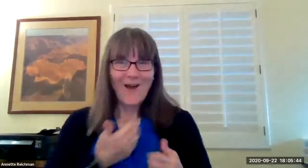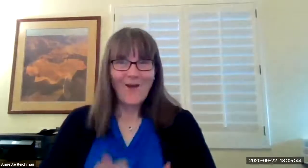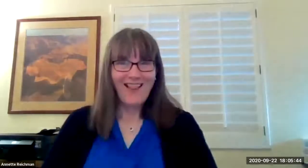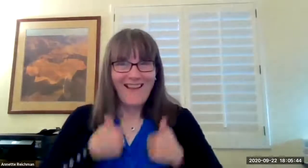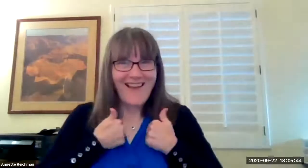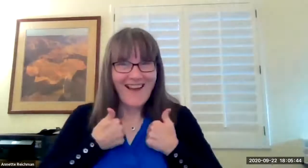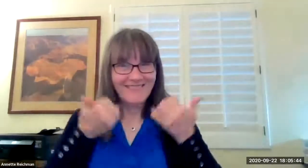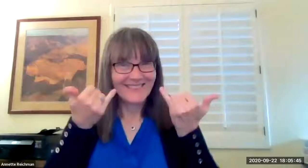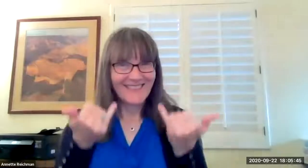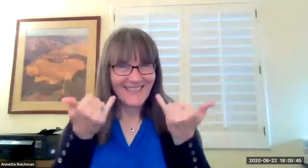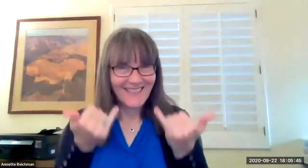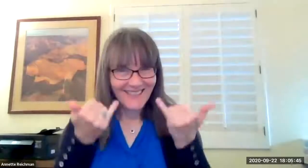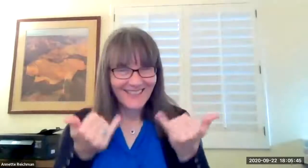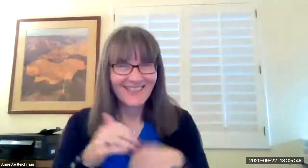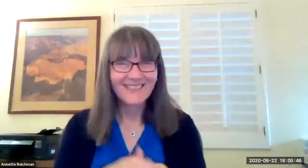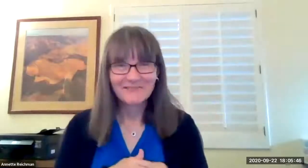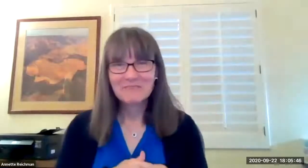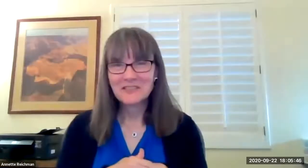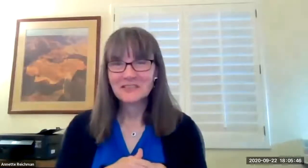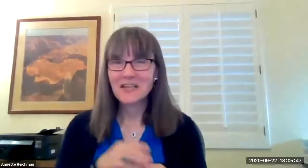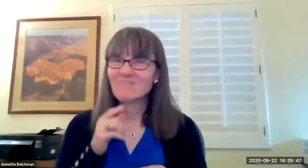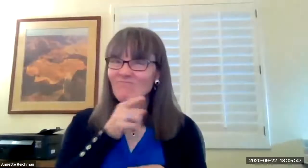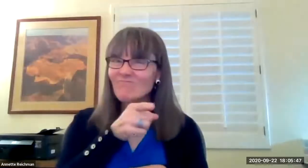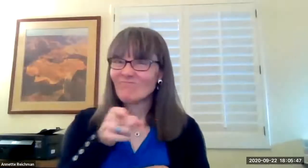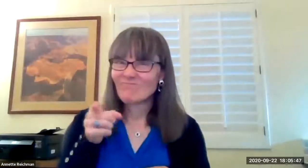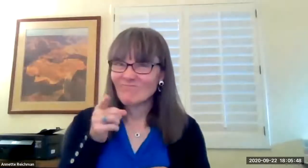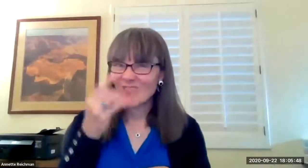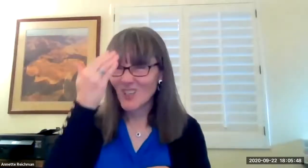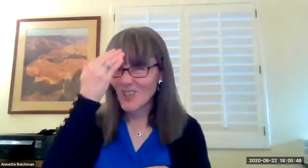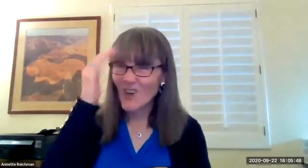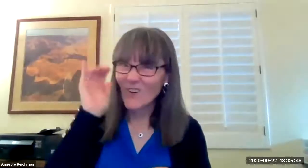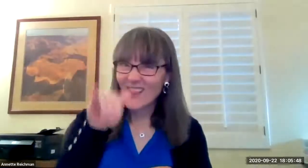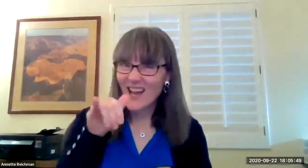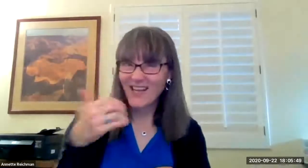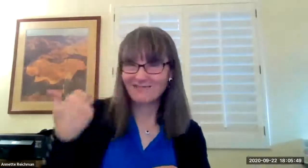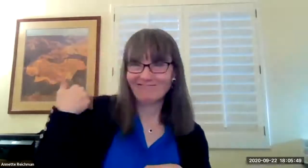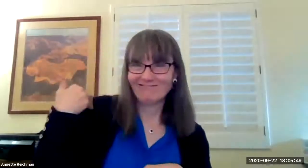online but it's our current story of our lives